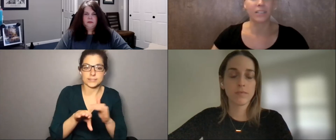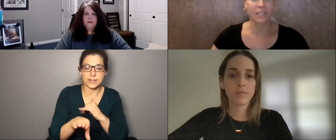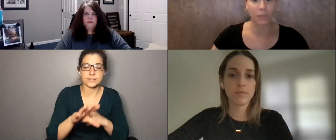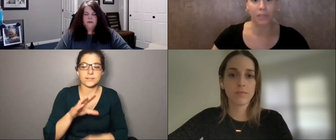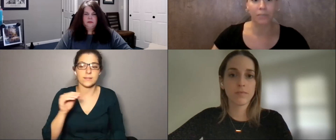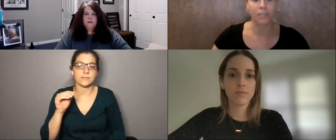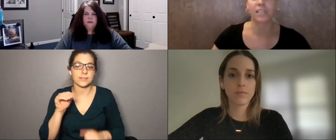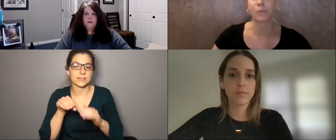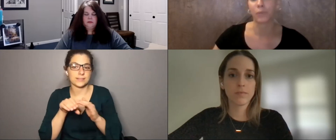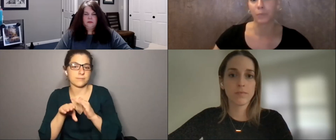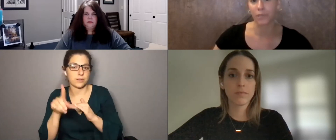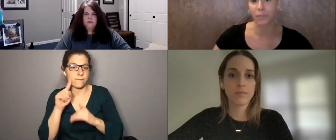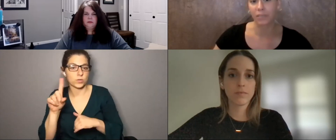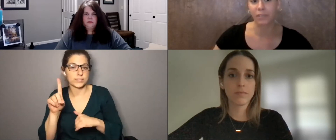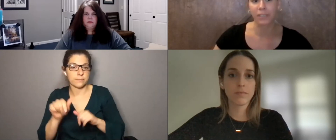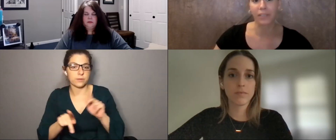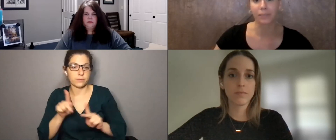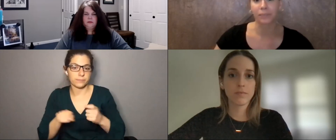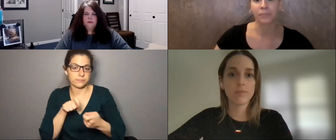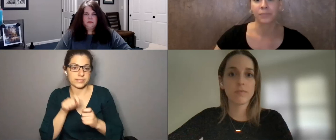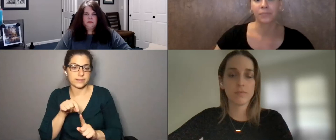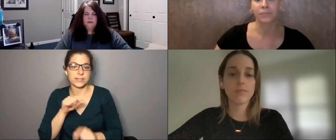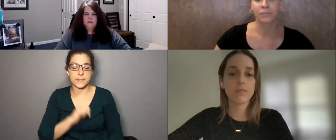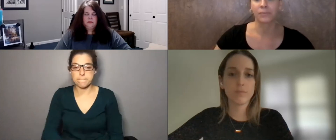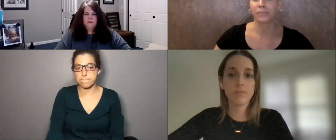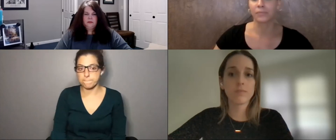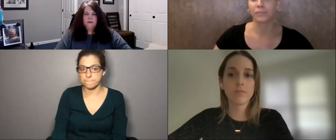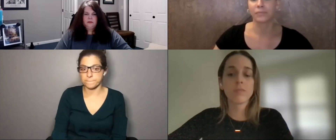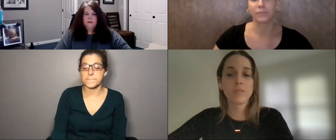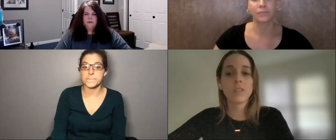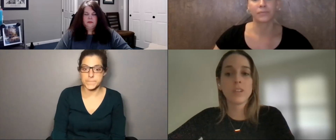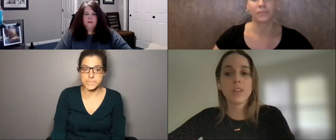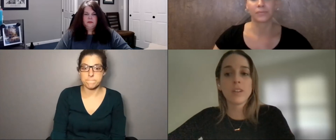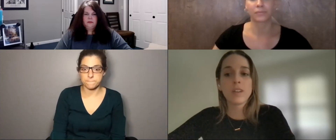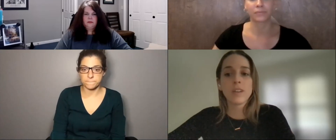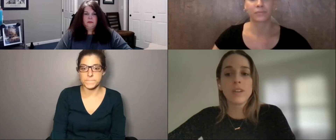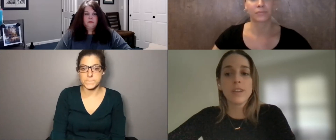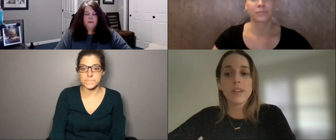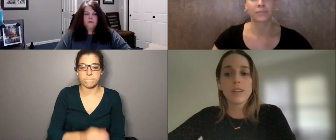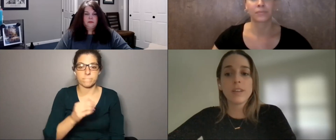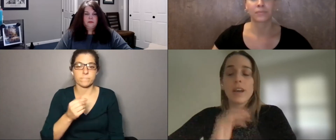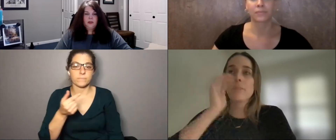and accessibility for disabled people specifically